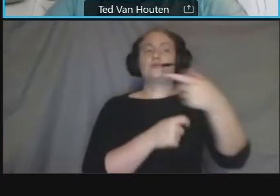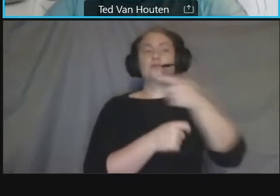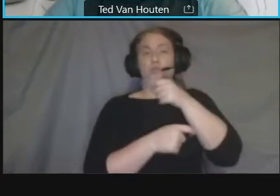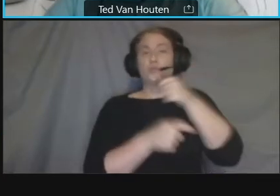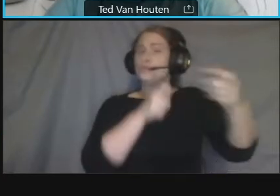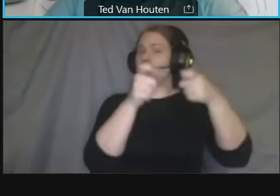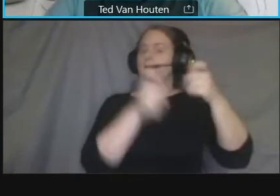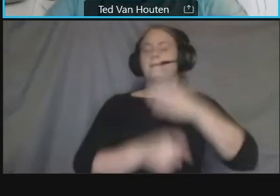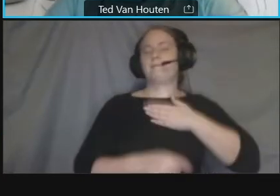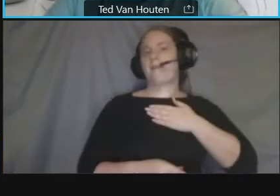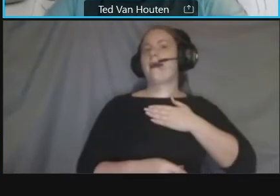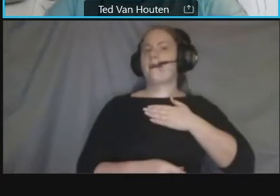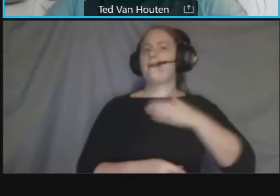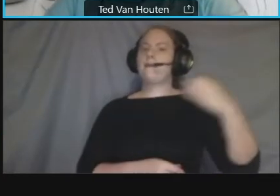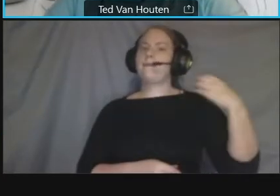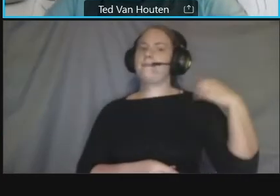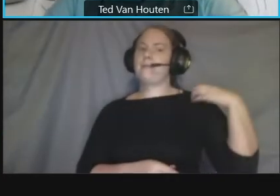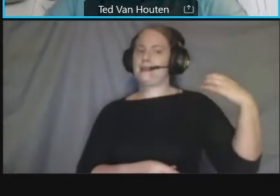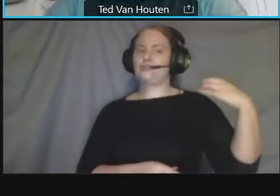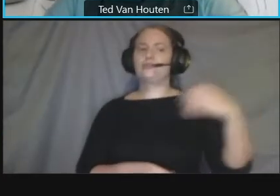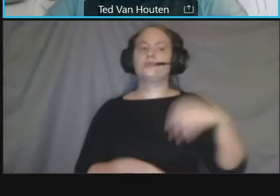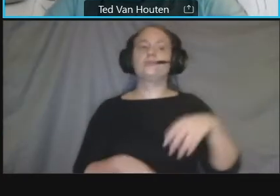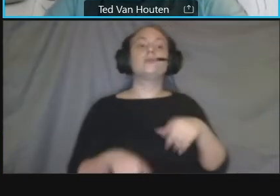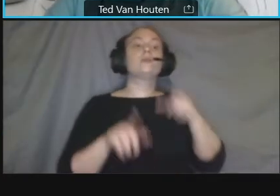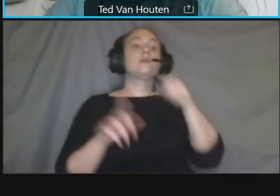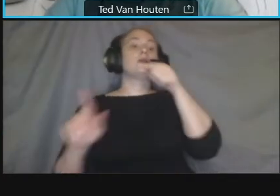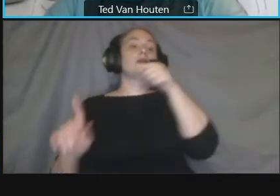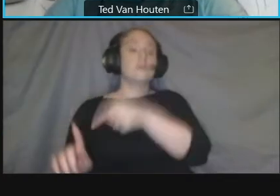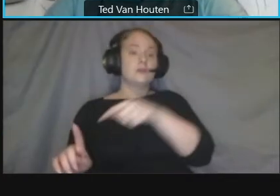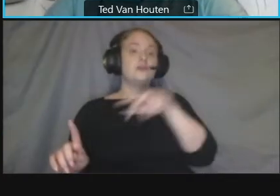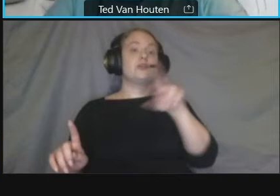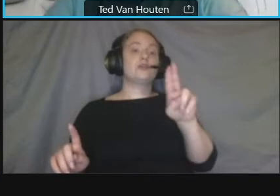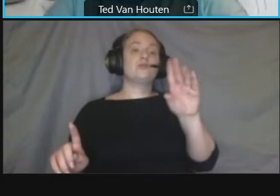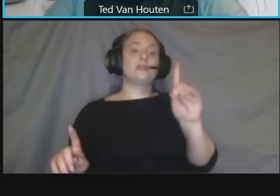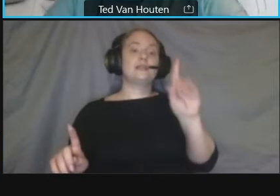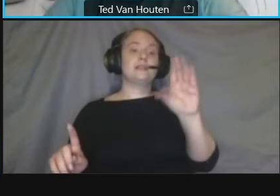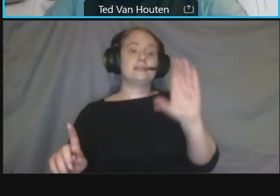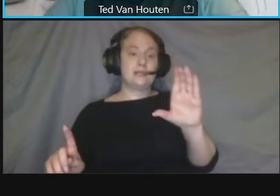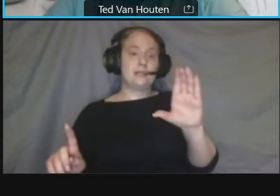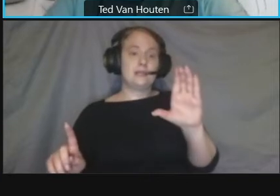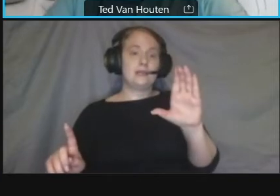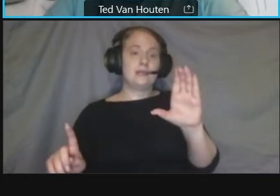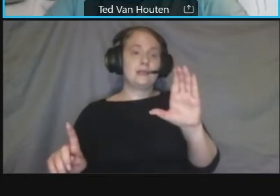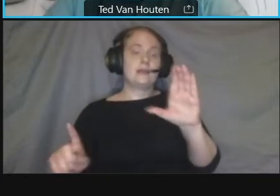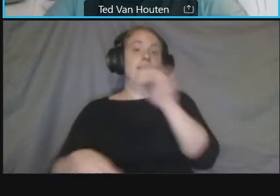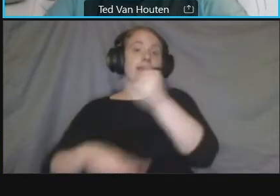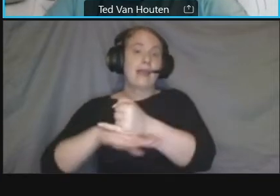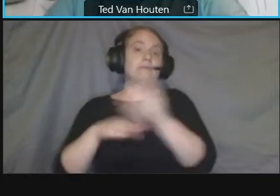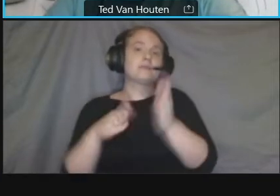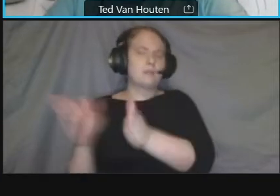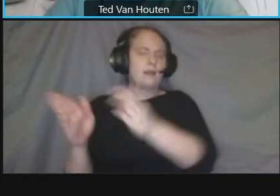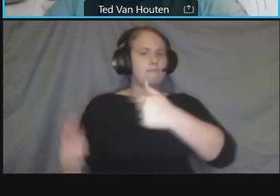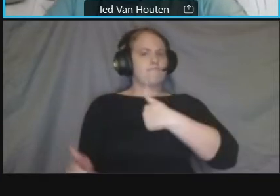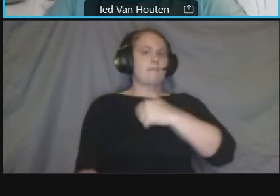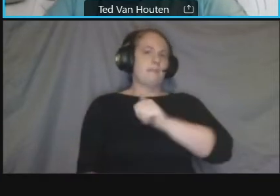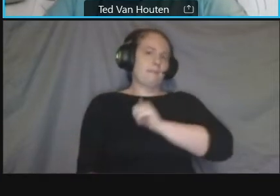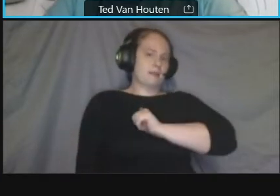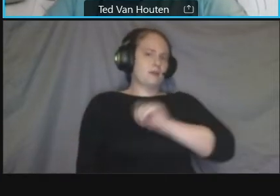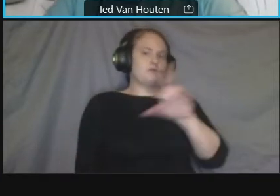um i am the ddot representative who is uh working on that project so um we are aware